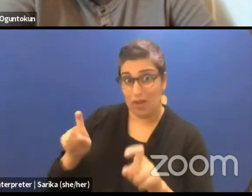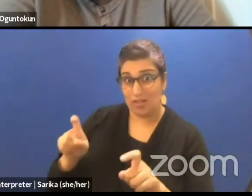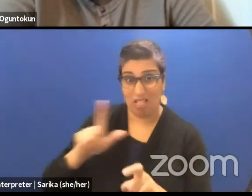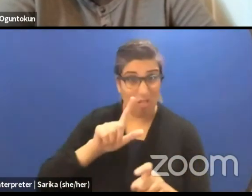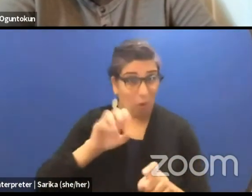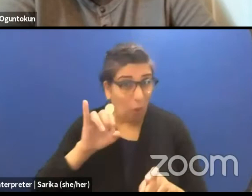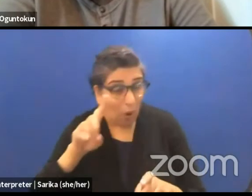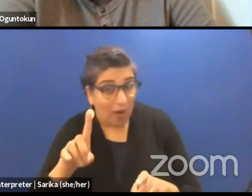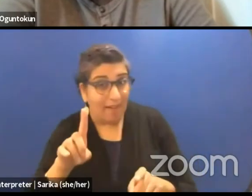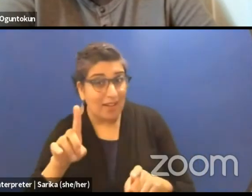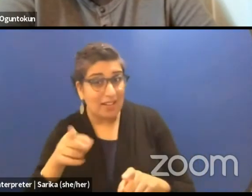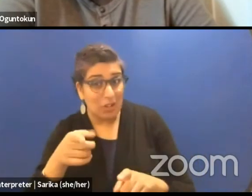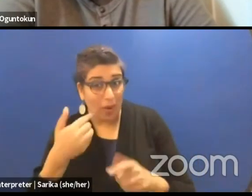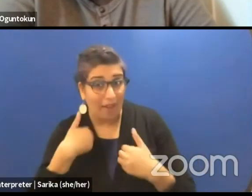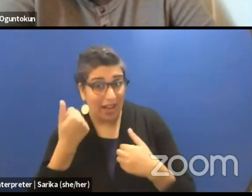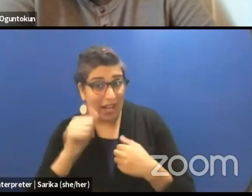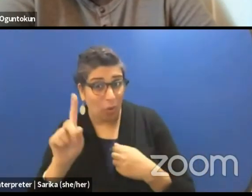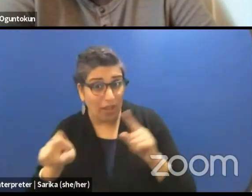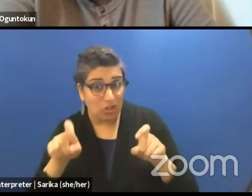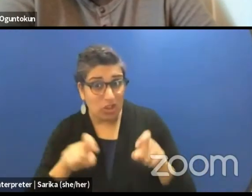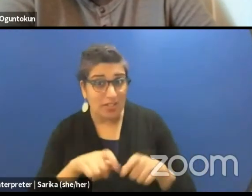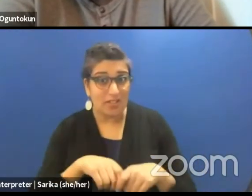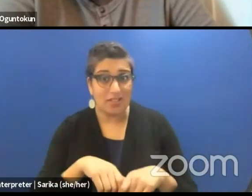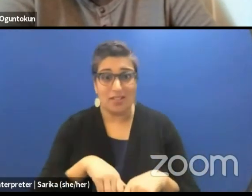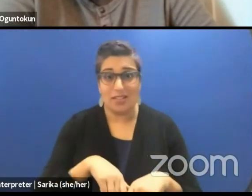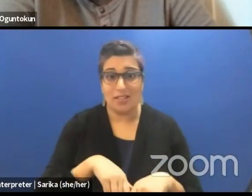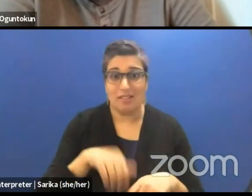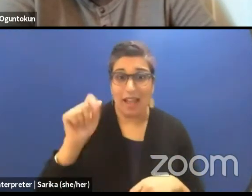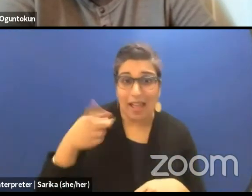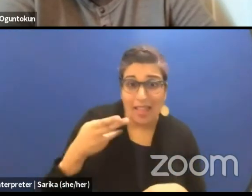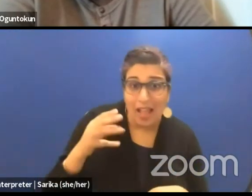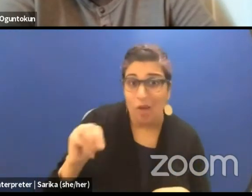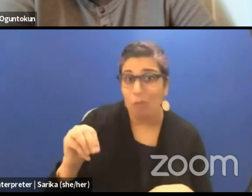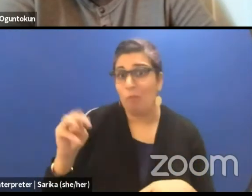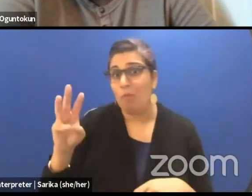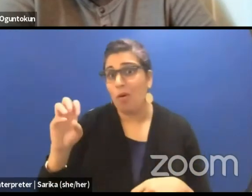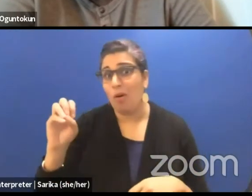for Adham or Adham any question for Lloyd and to Oga Wole, any question?